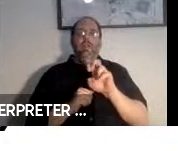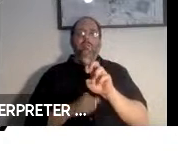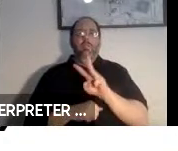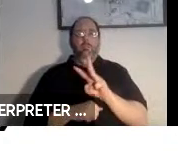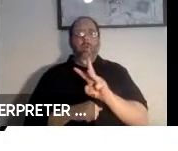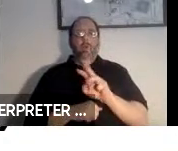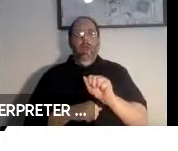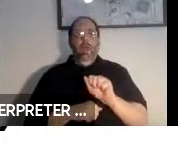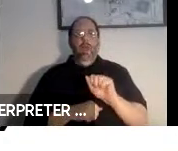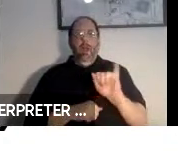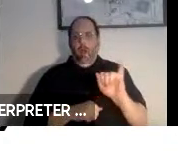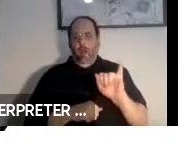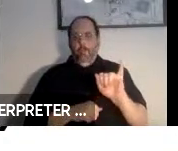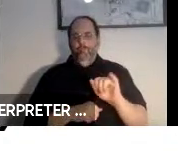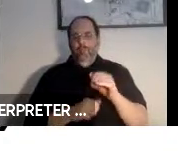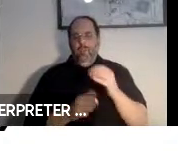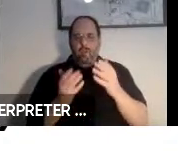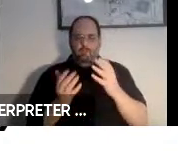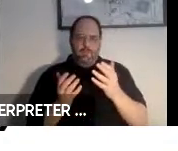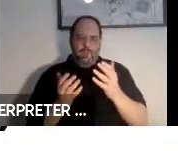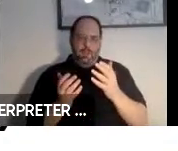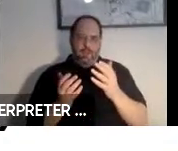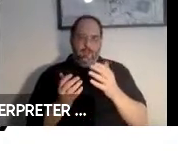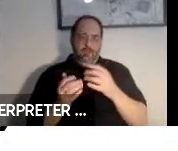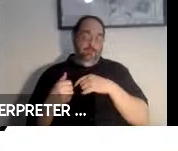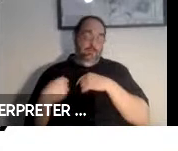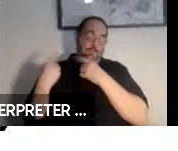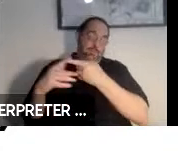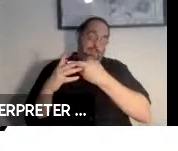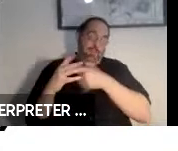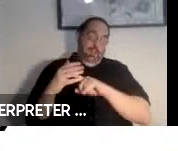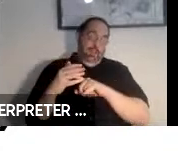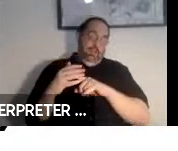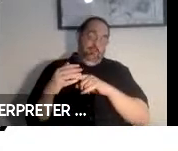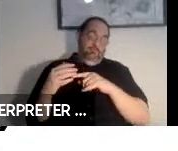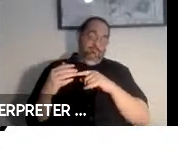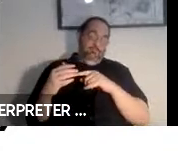an is probably from the outset been part of the W3C. I am not sure of the exact history, I